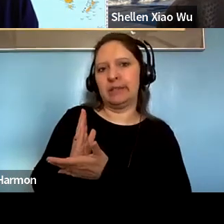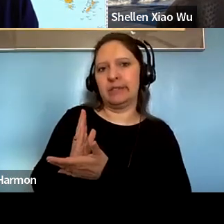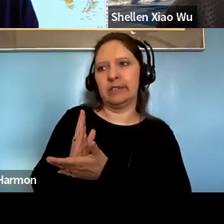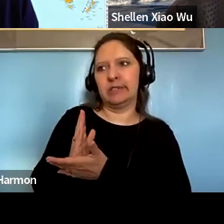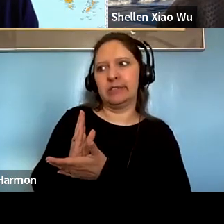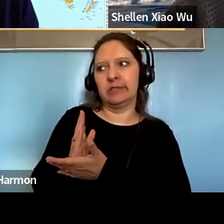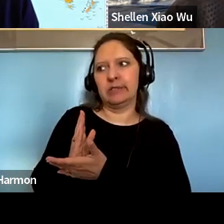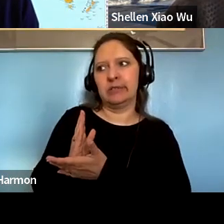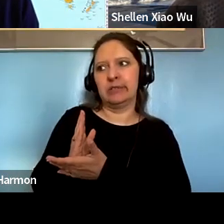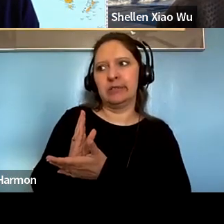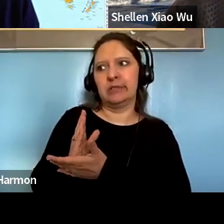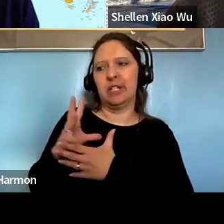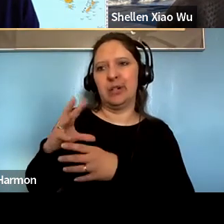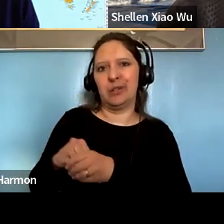Timothy Gill: In the in the literature and that sort of thing.